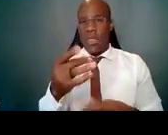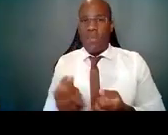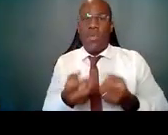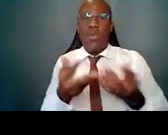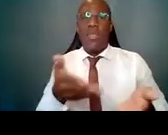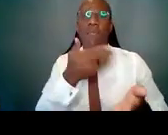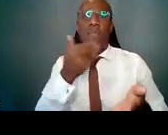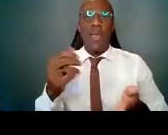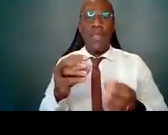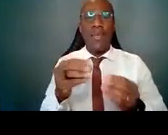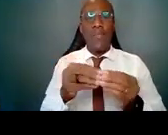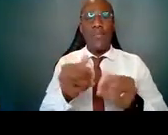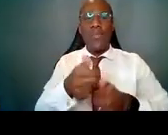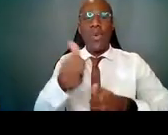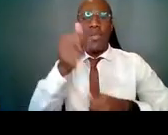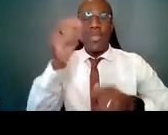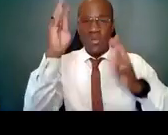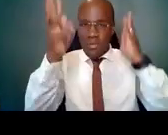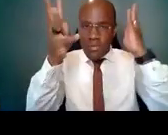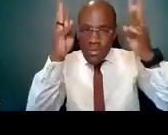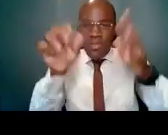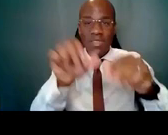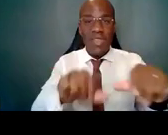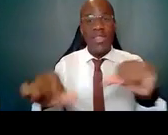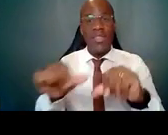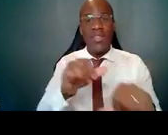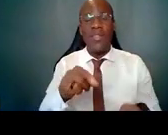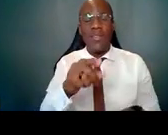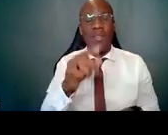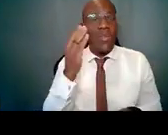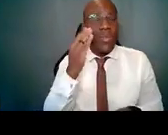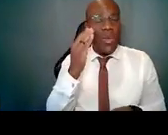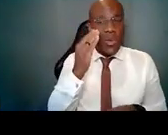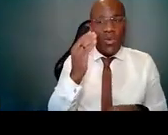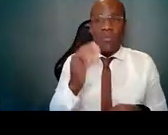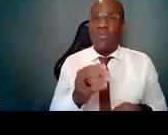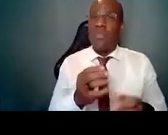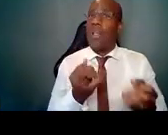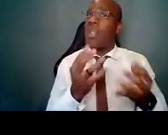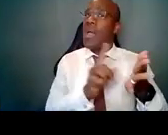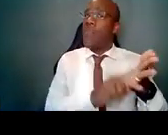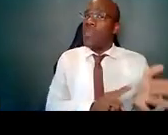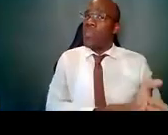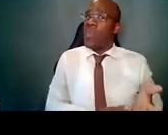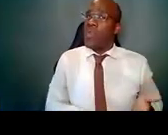You should know that there's quite a bit of research about how diversity improves educational environments,